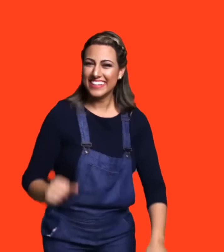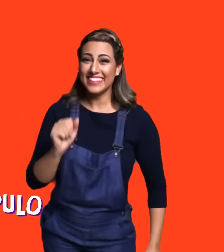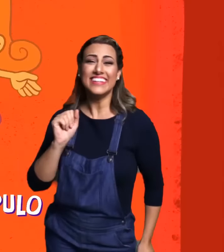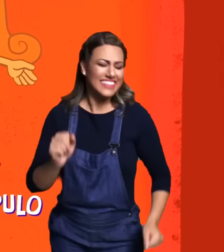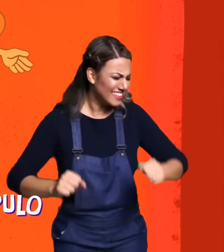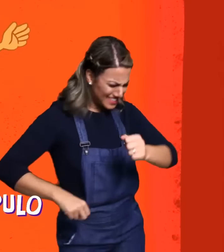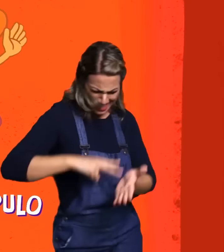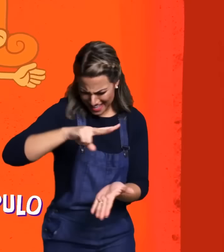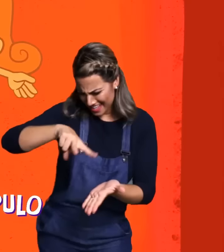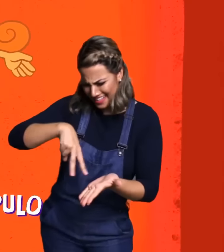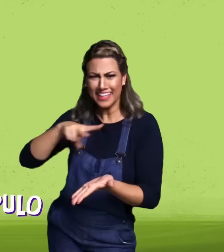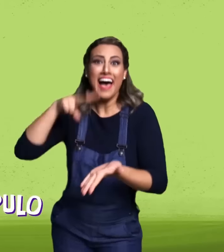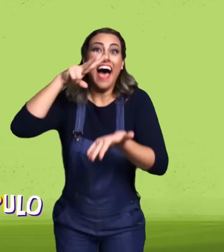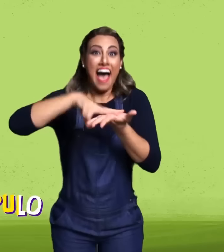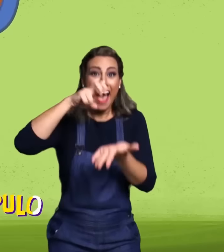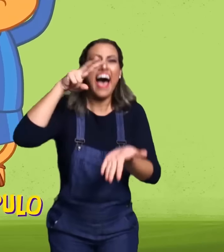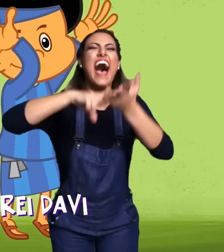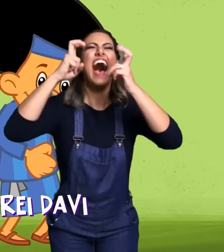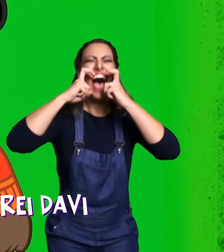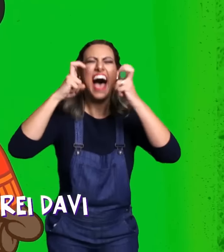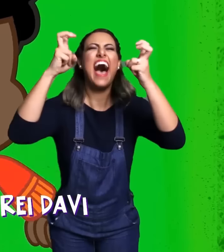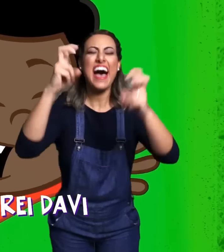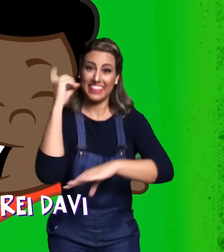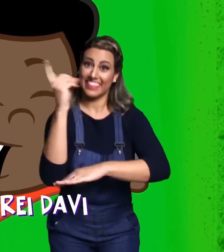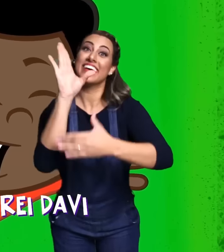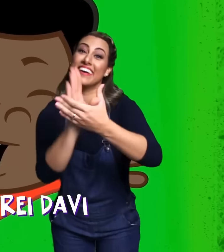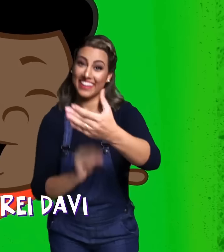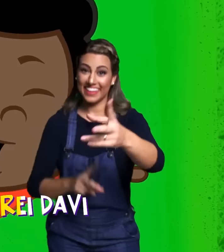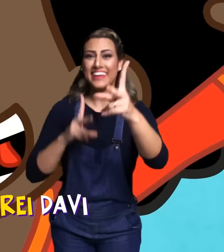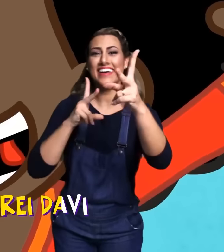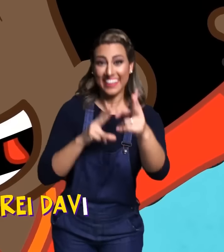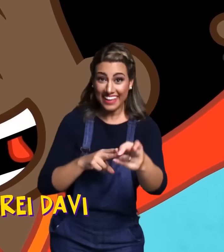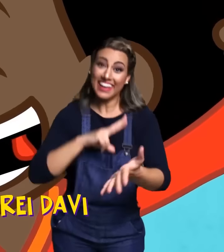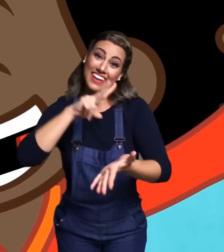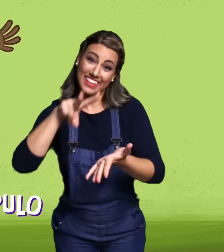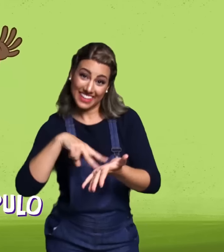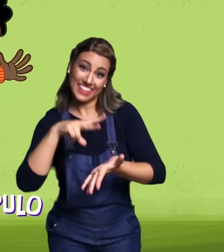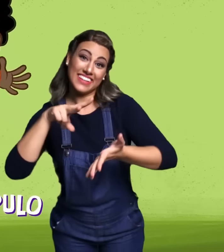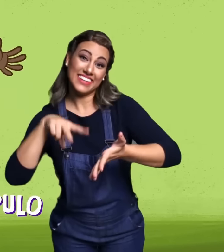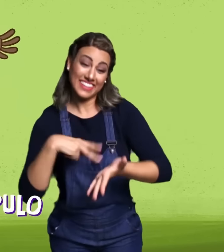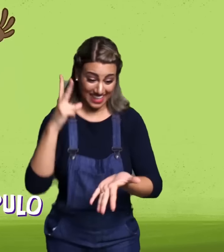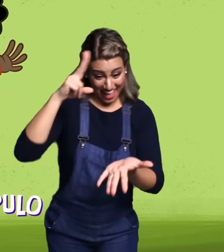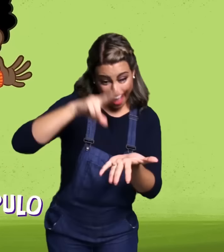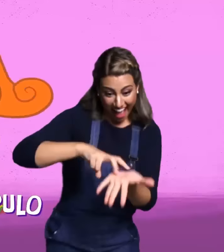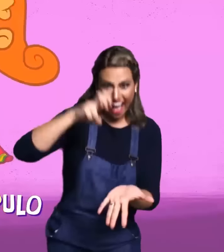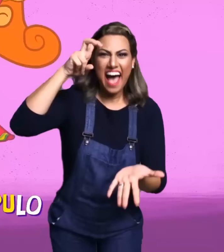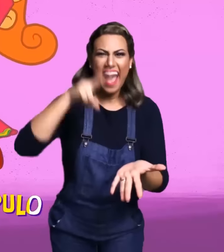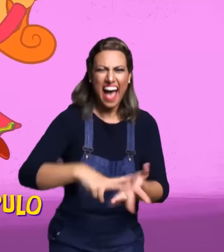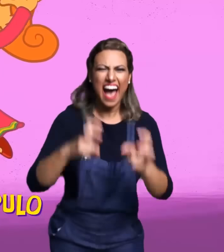, I JUMP I SCREAM LIKE KING DAVID I DANCE , I JUMP I SCREAM